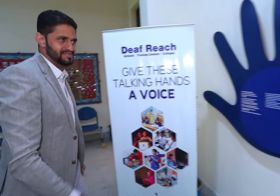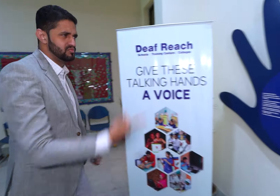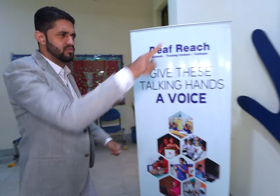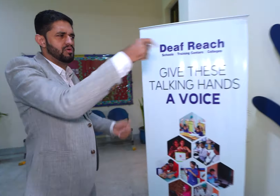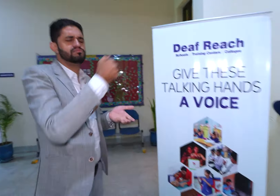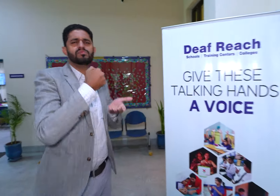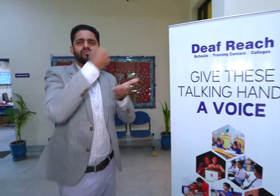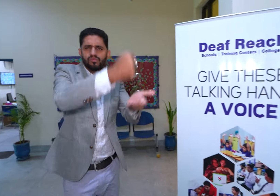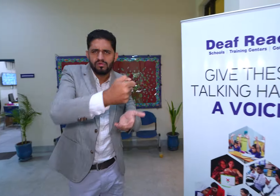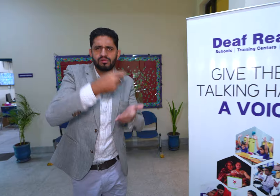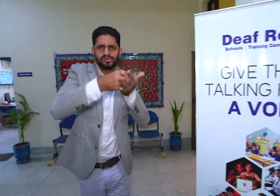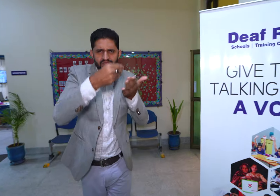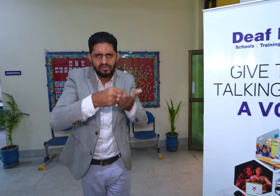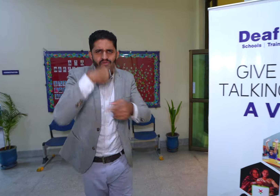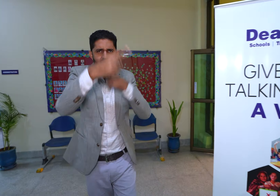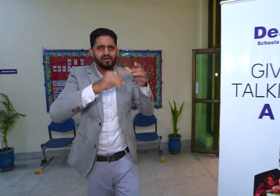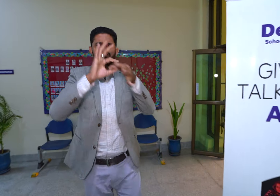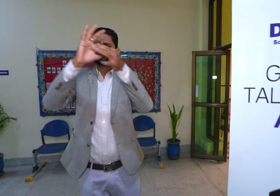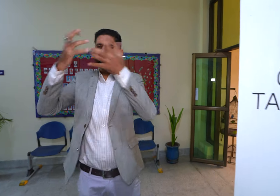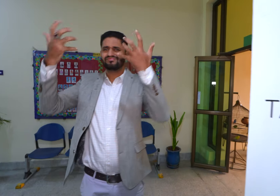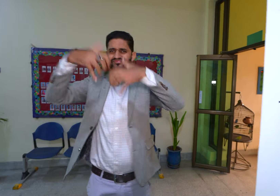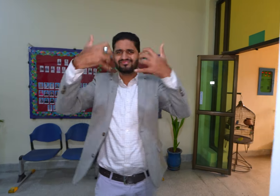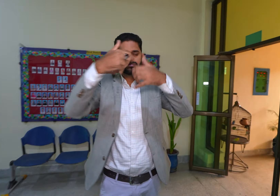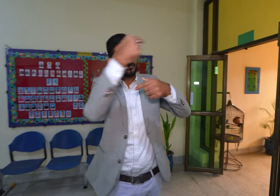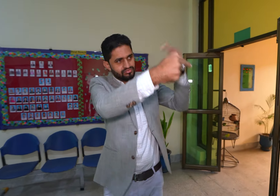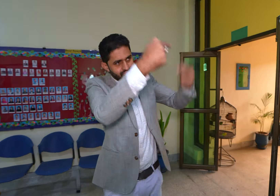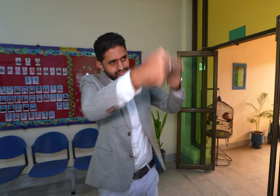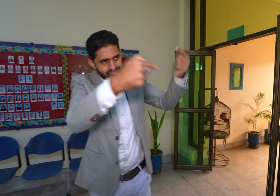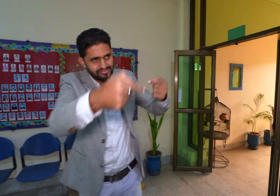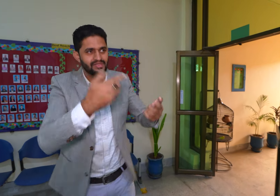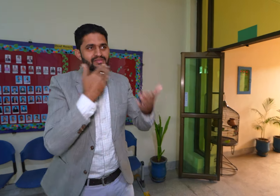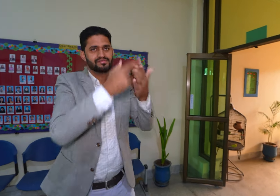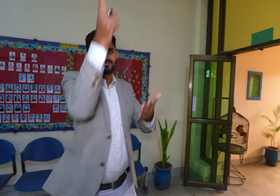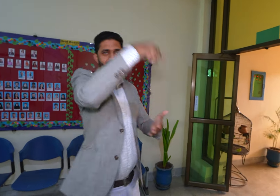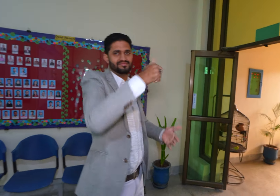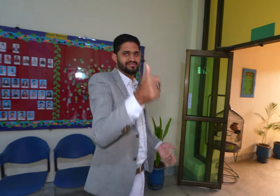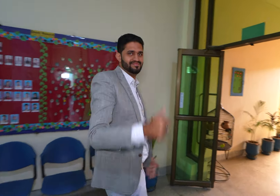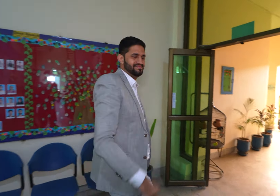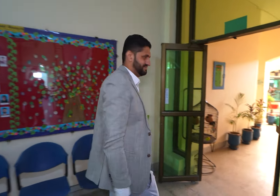When we receive a donation, we always add the donor names to the wall.